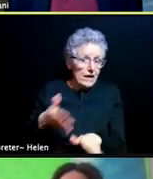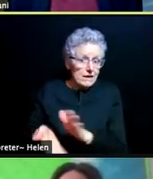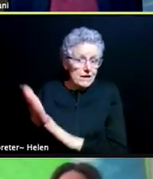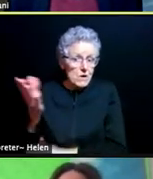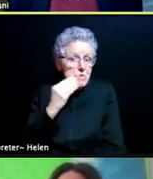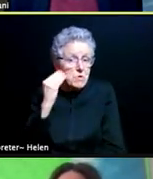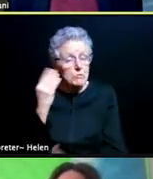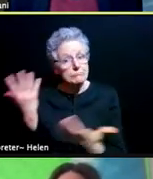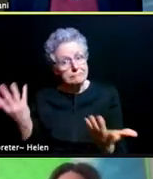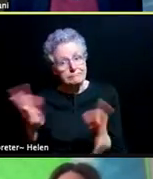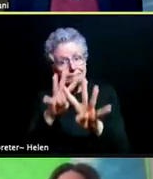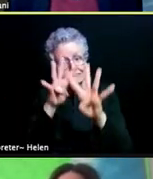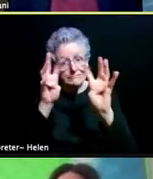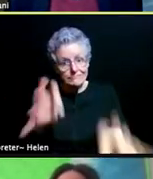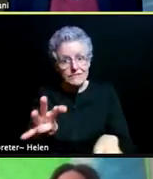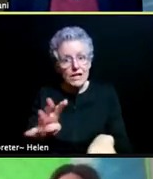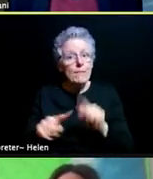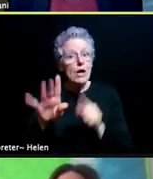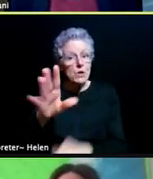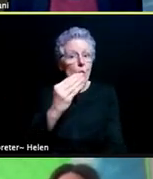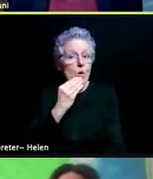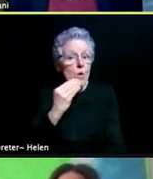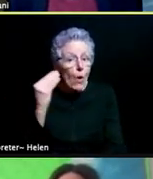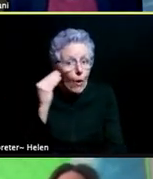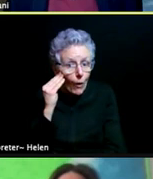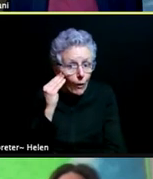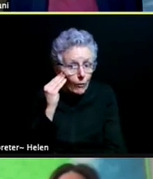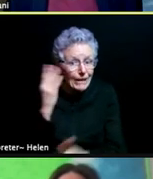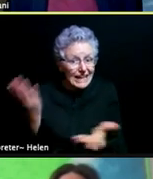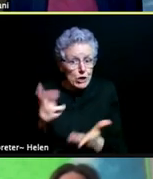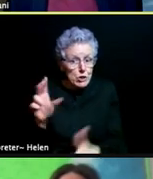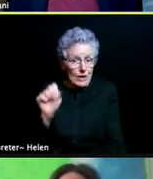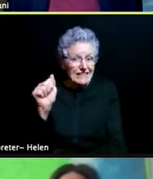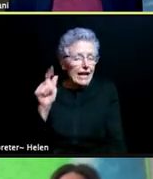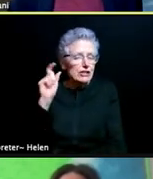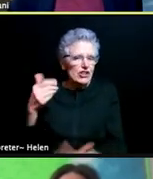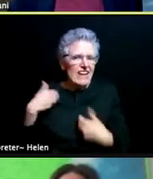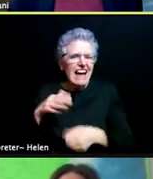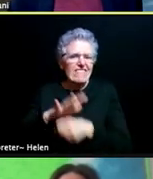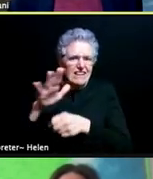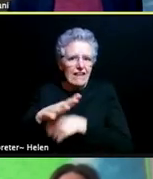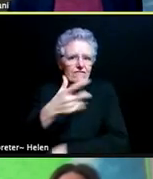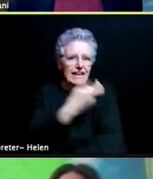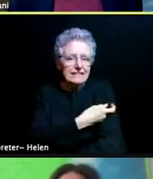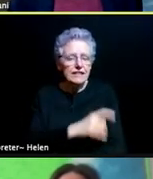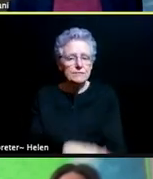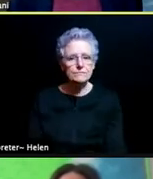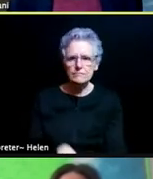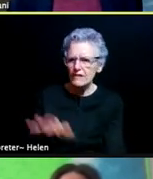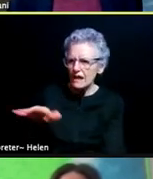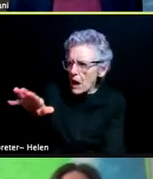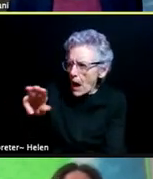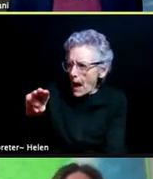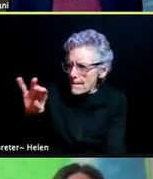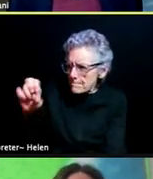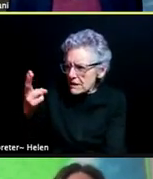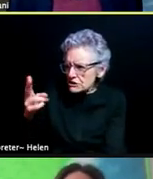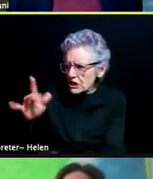should be well-stocked for vaccination. Is Michigan Medicine using all the doses it receives? You sort of mentioned this.